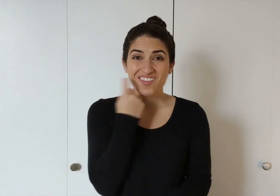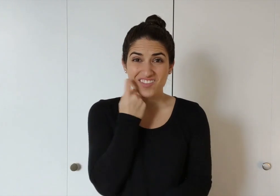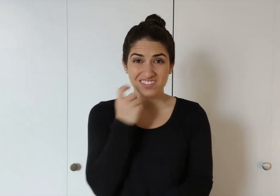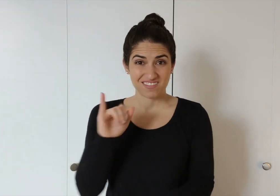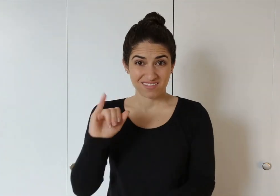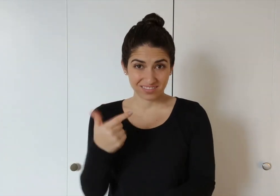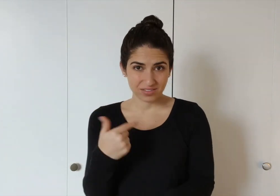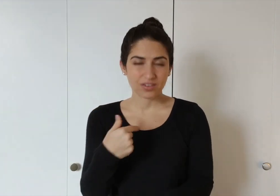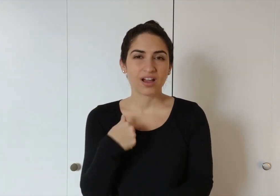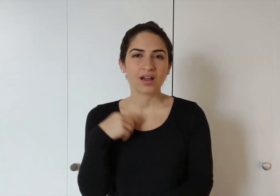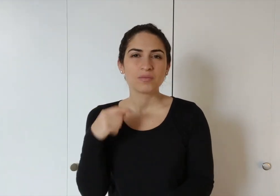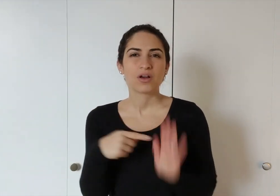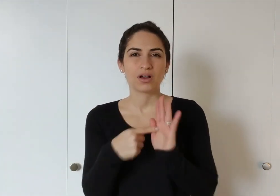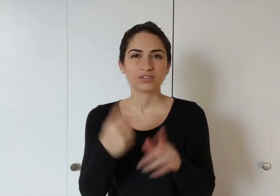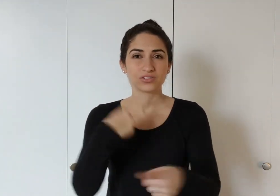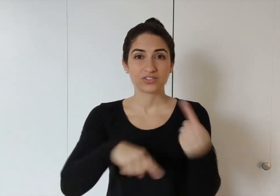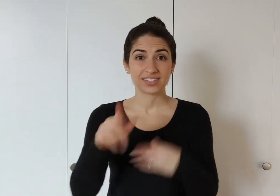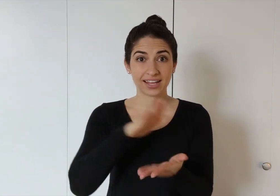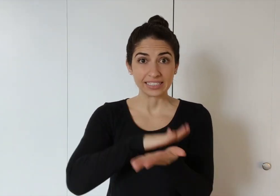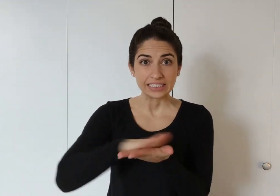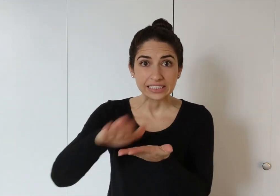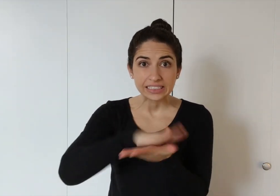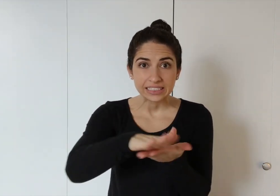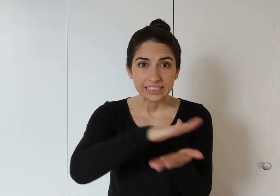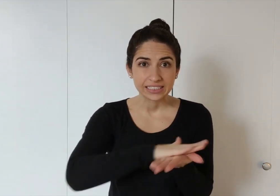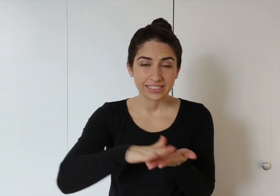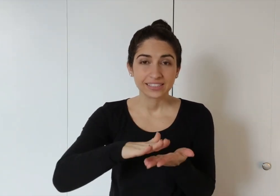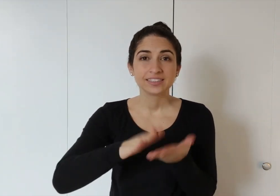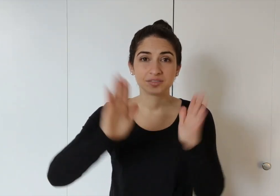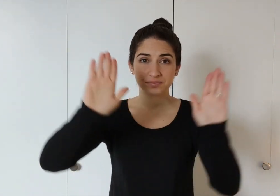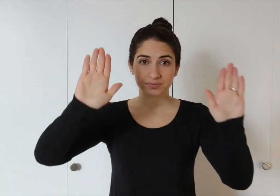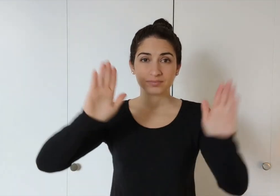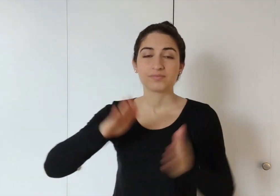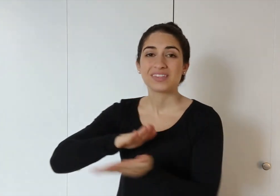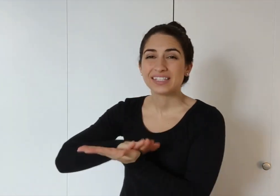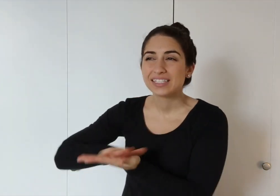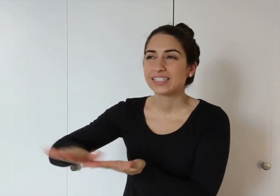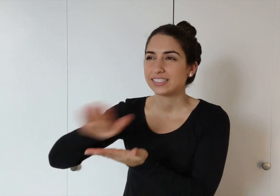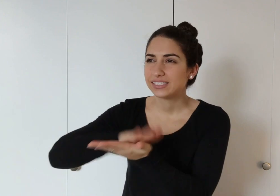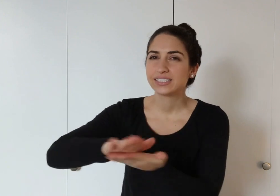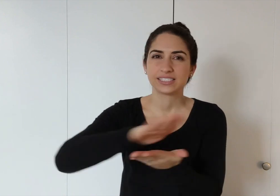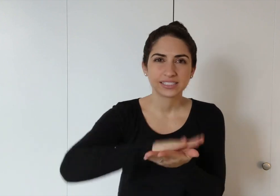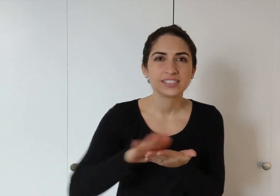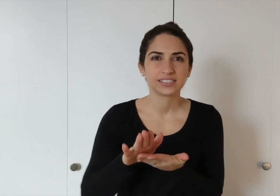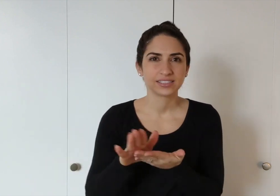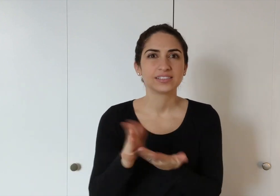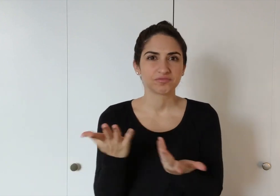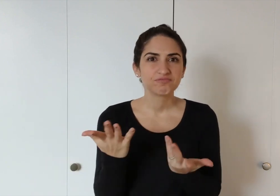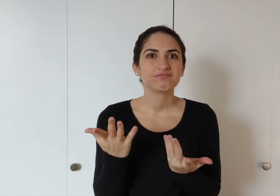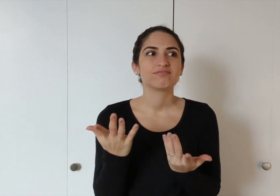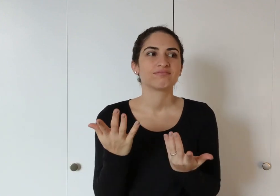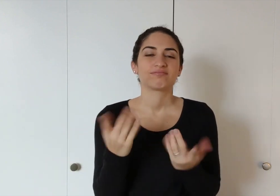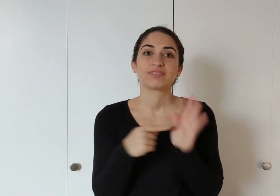Recently on Instagram, I showed the sign CLEANING. CLEANING.